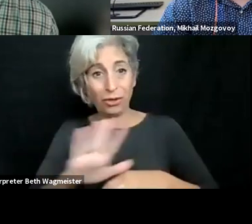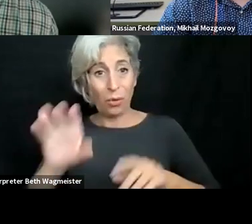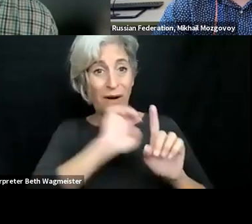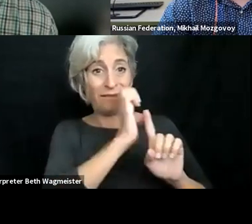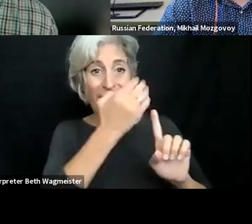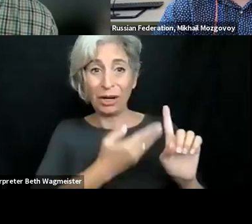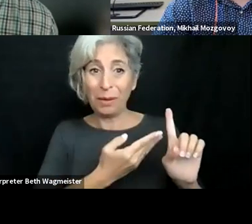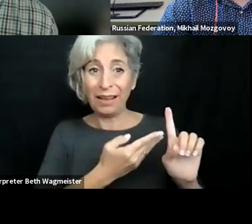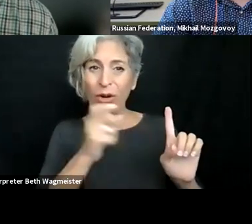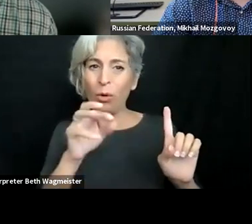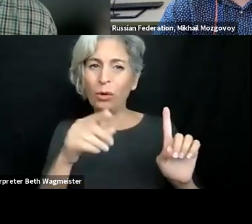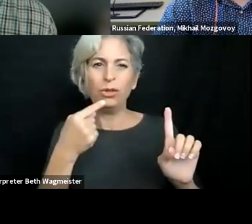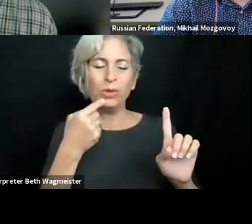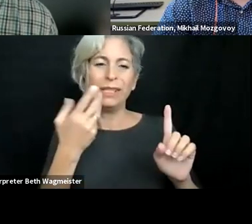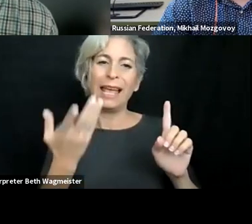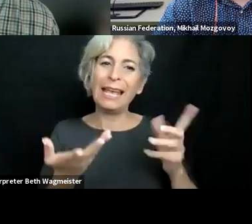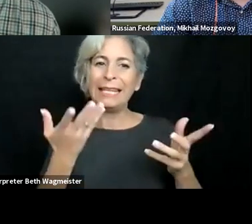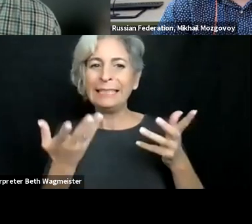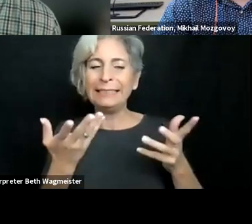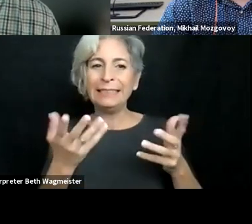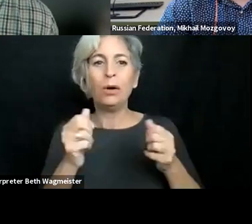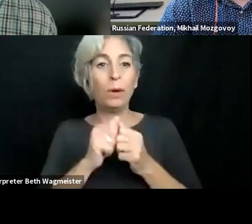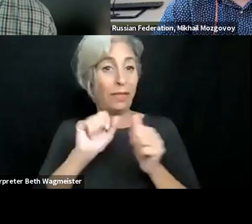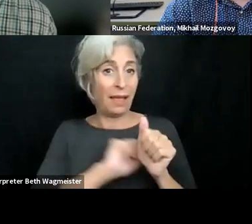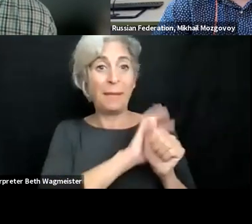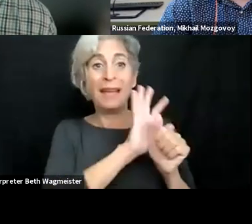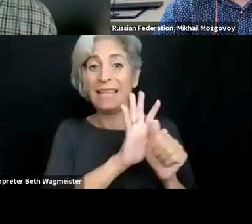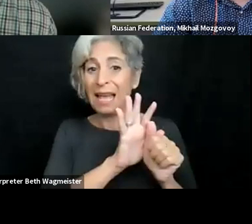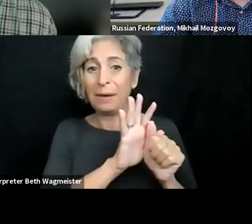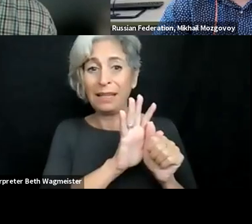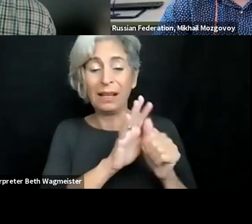have in terms of an says built. Do you see such an issue